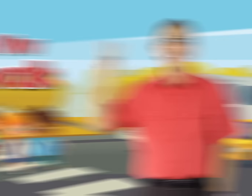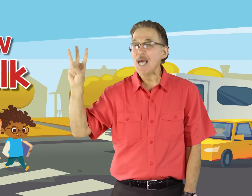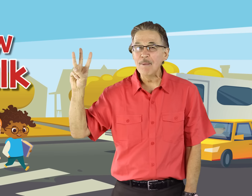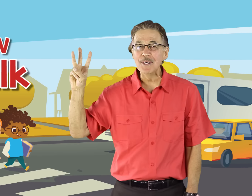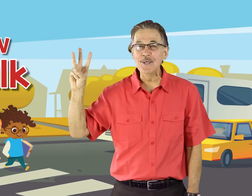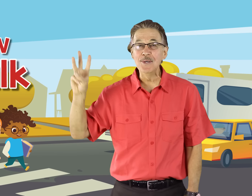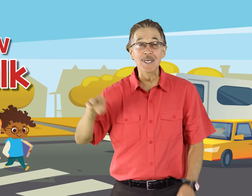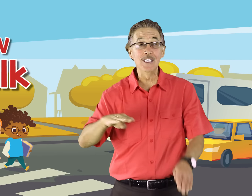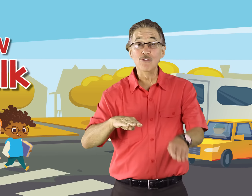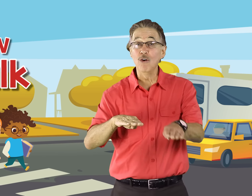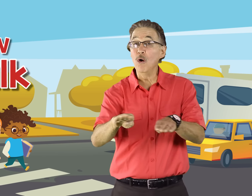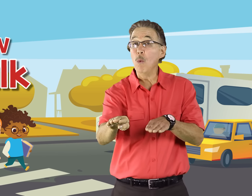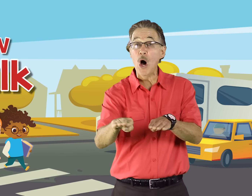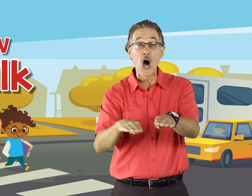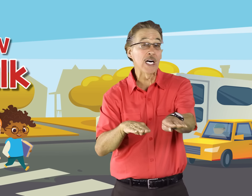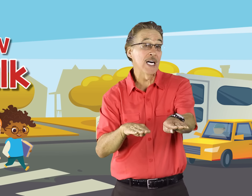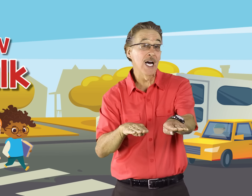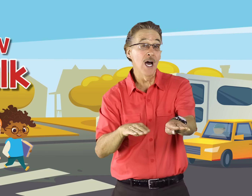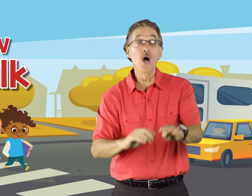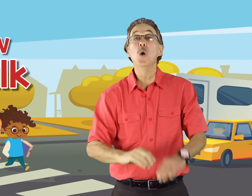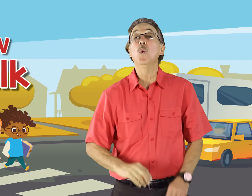W is for walk